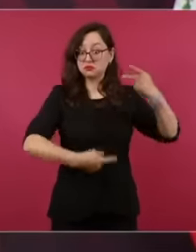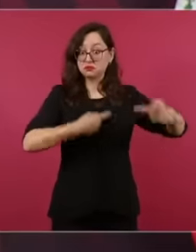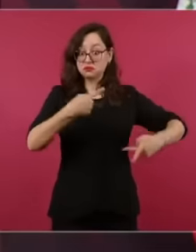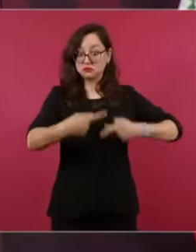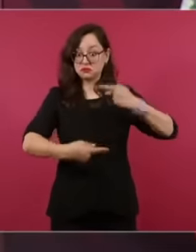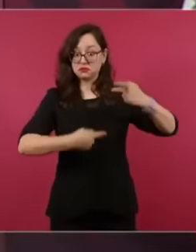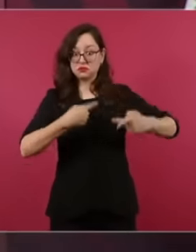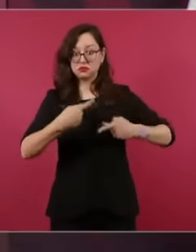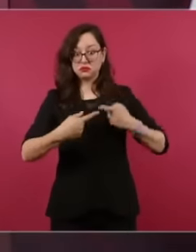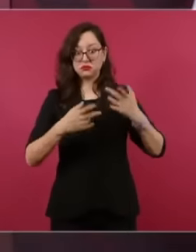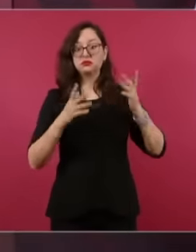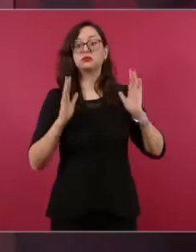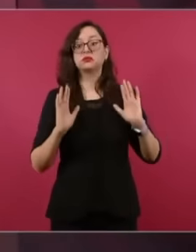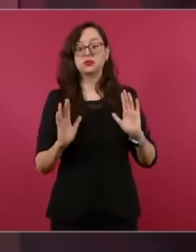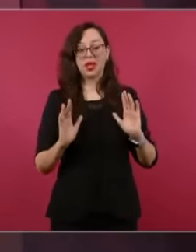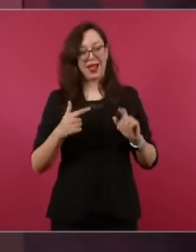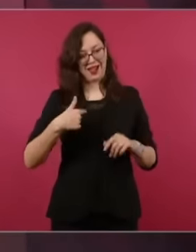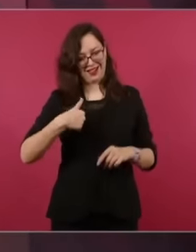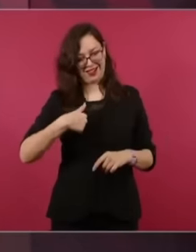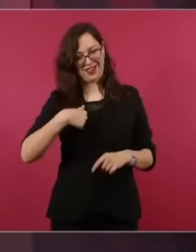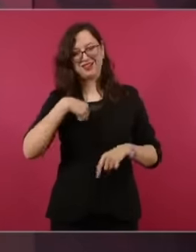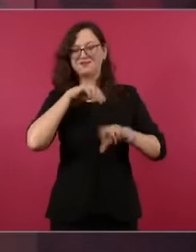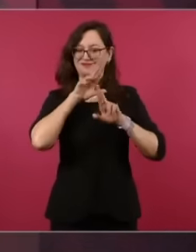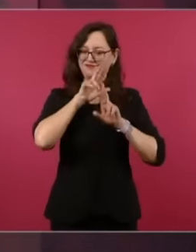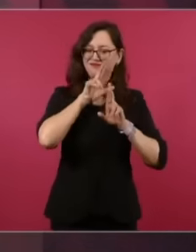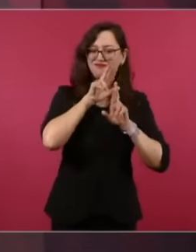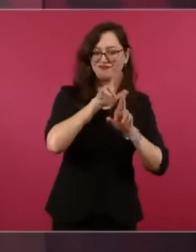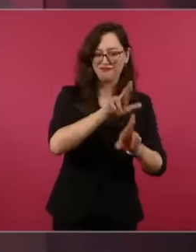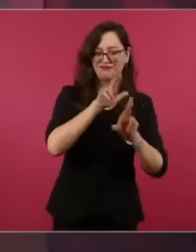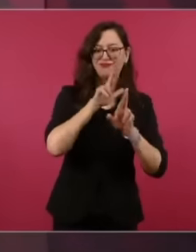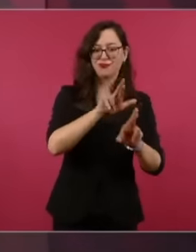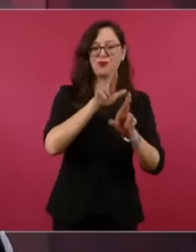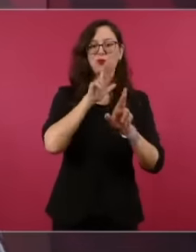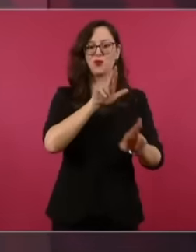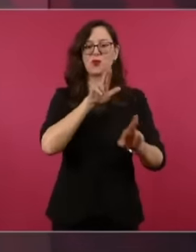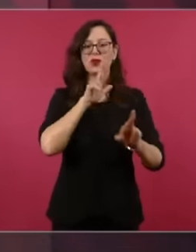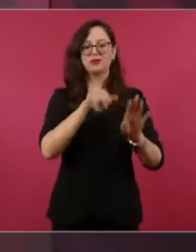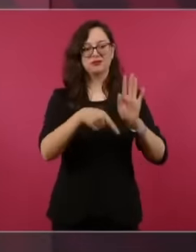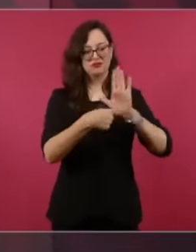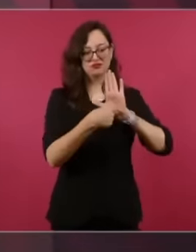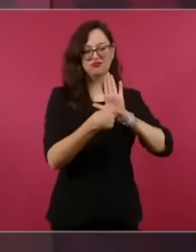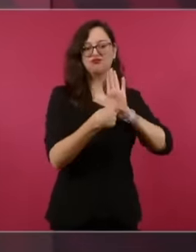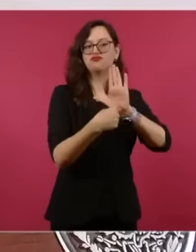does not answer. He responds and uses his right of reply.